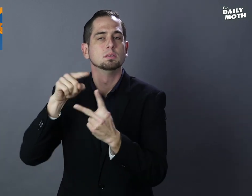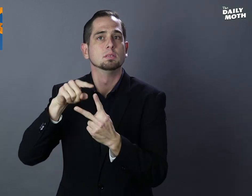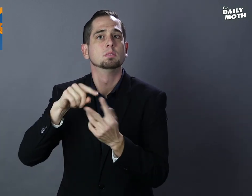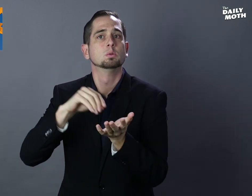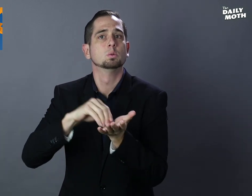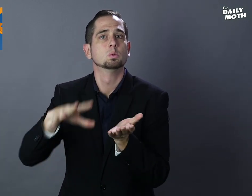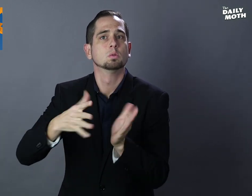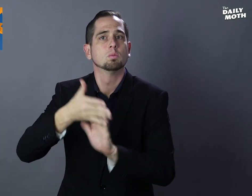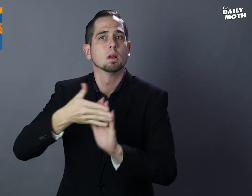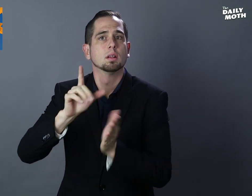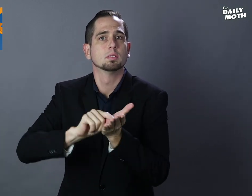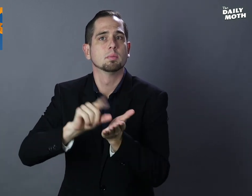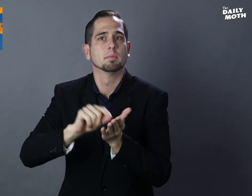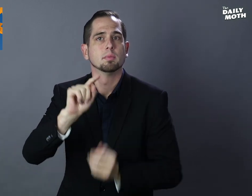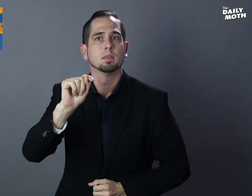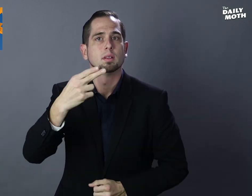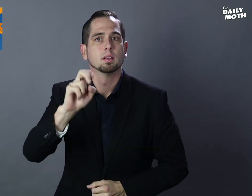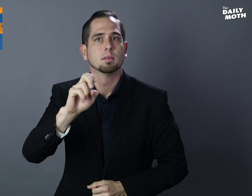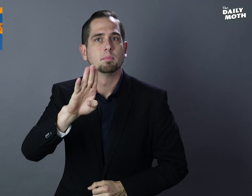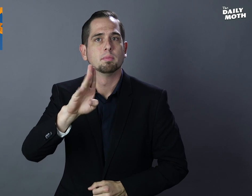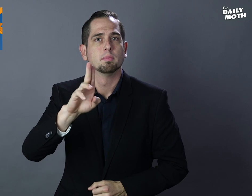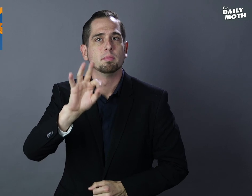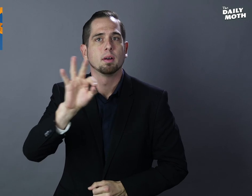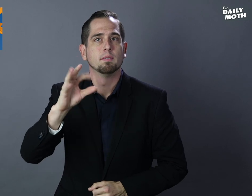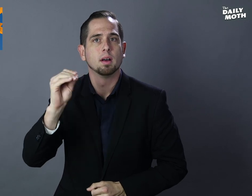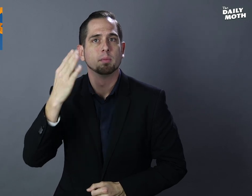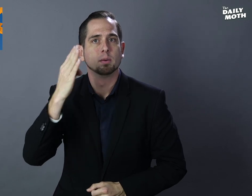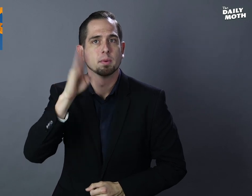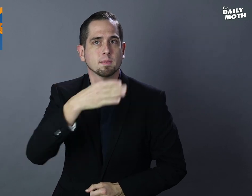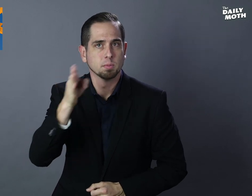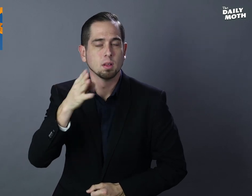the student-run newspaper "The Buff and Blue" and